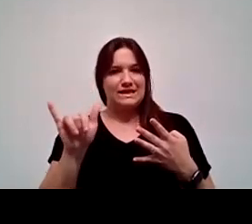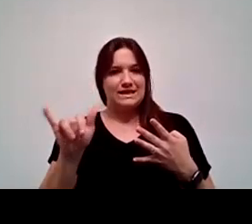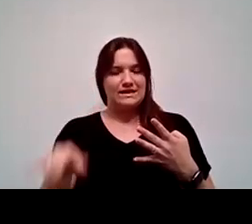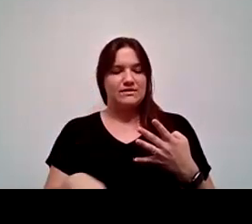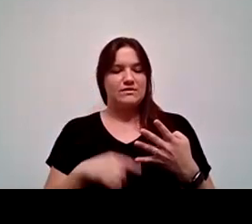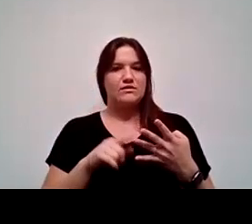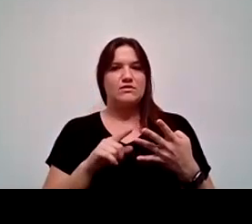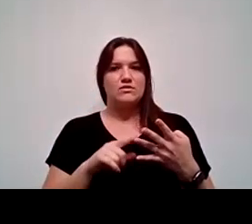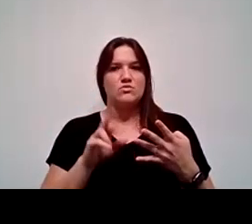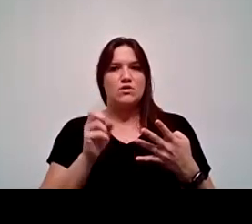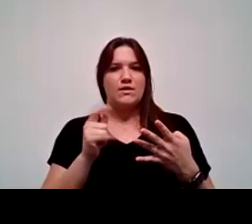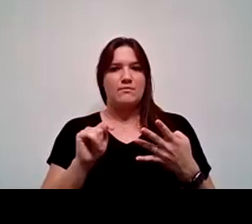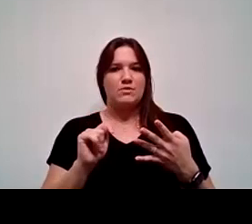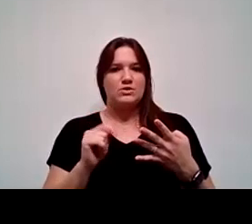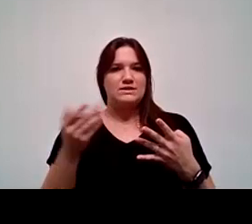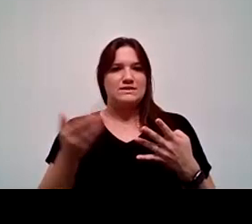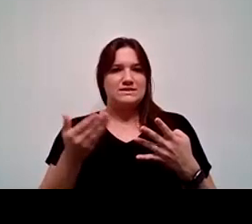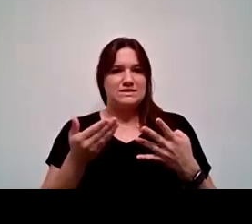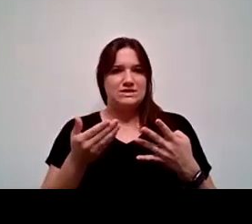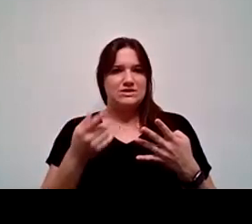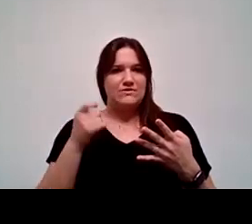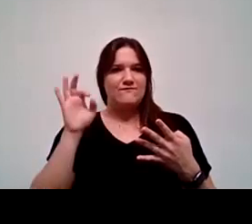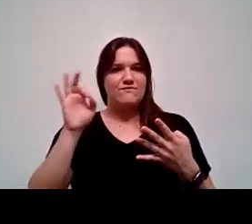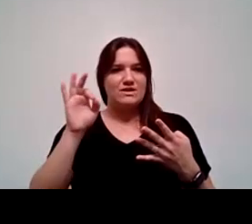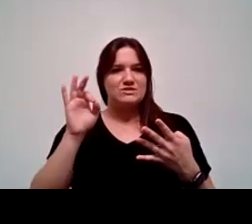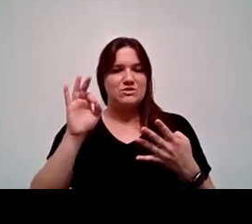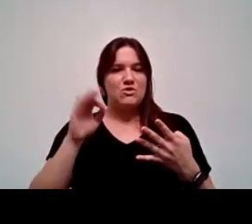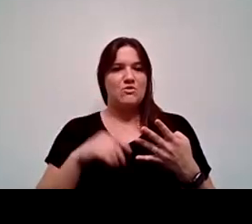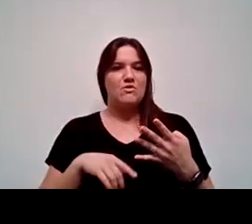Dr. Robert Pimental is here from Fresno City College. And Dr.